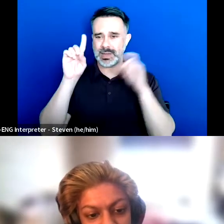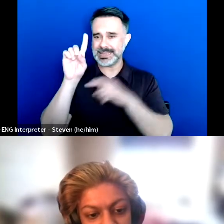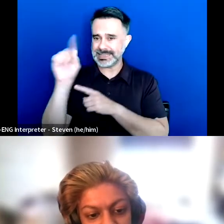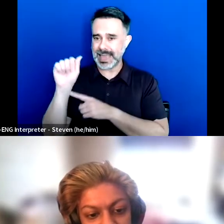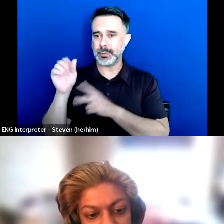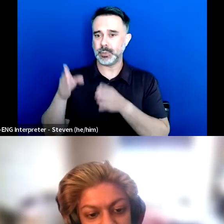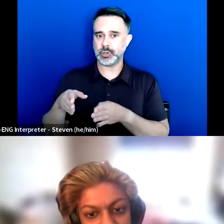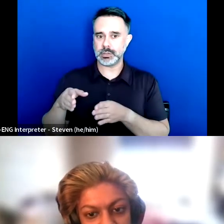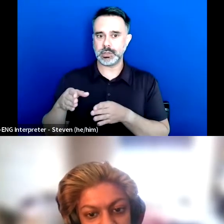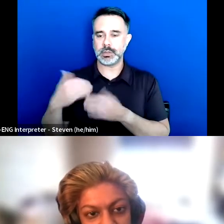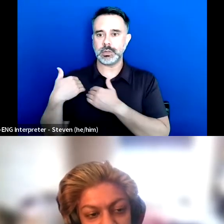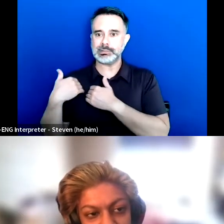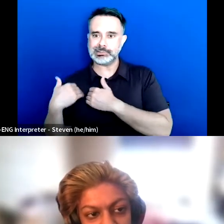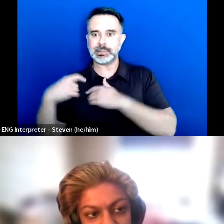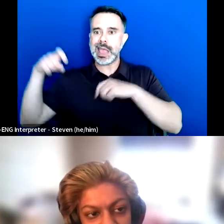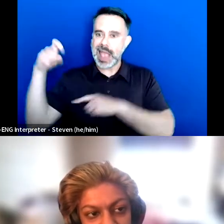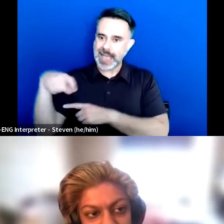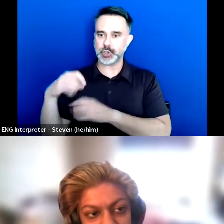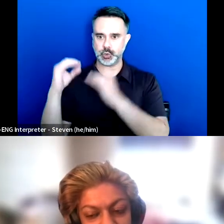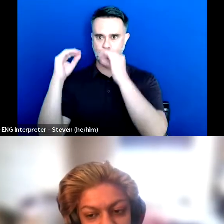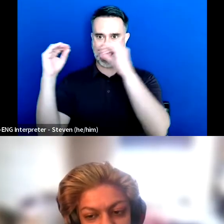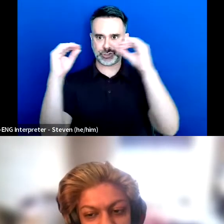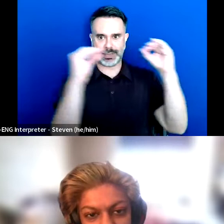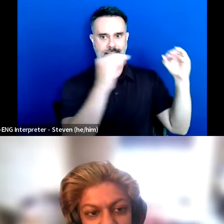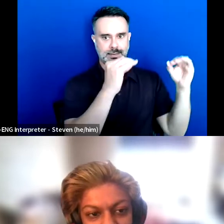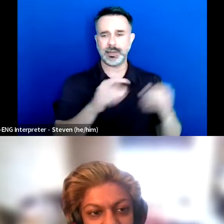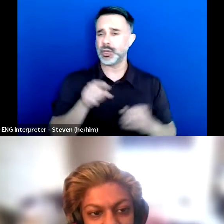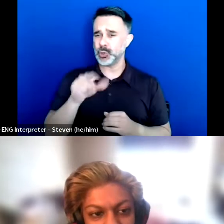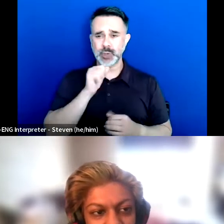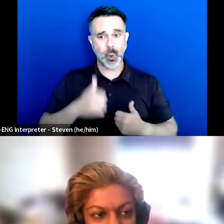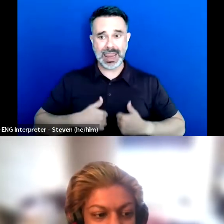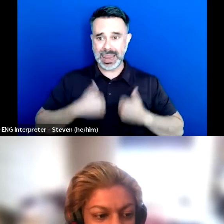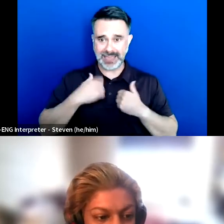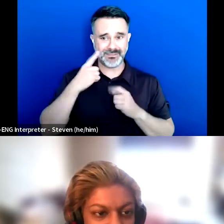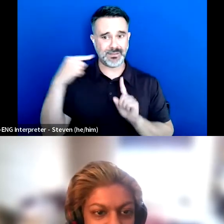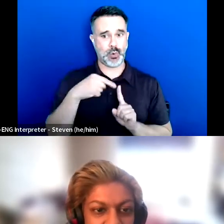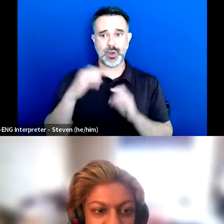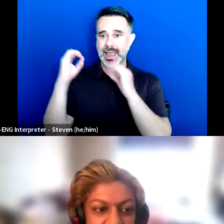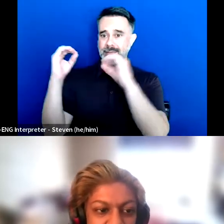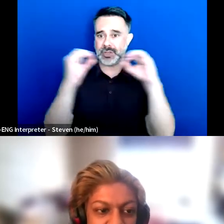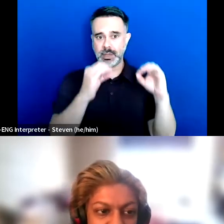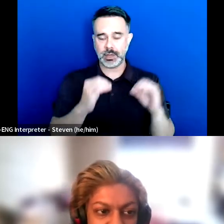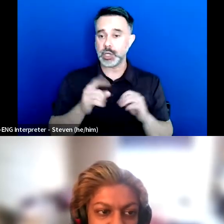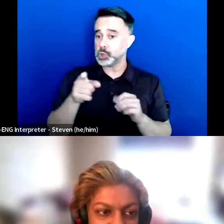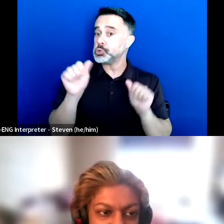It's not your duty. You do not exist to educate. You can choose to if you want to, and you should be paid for that.